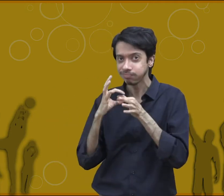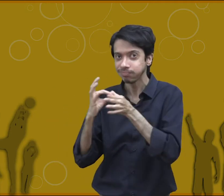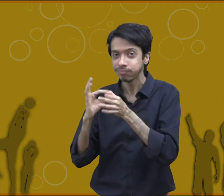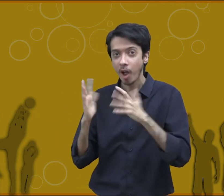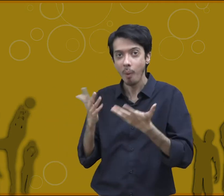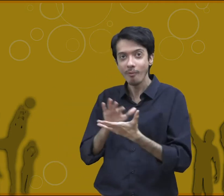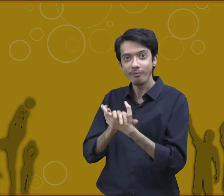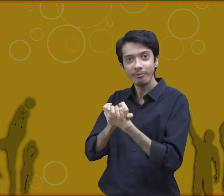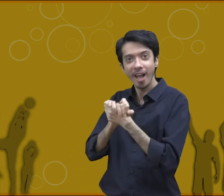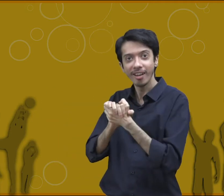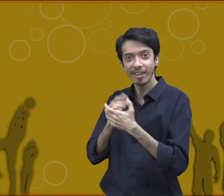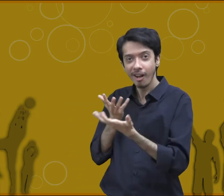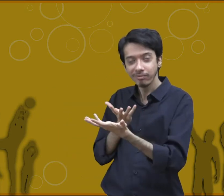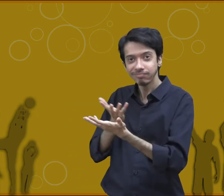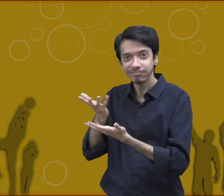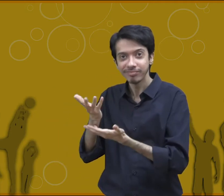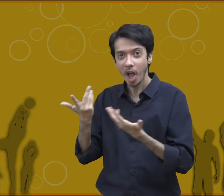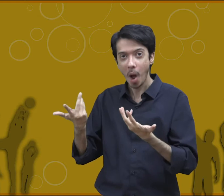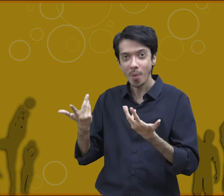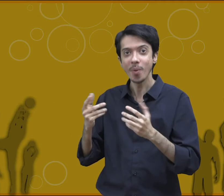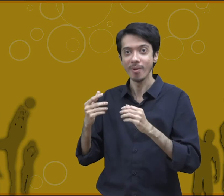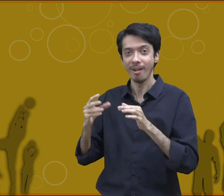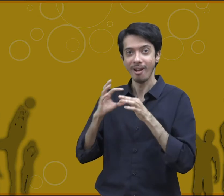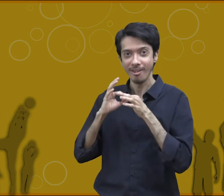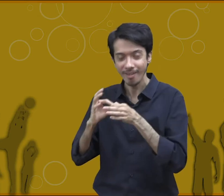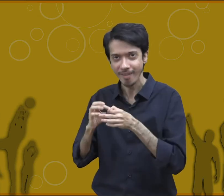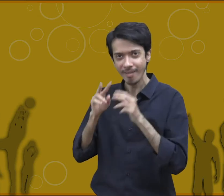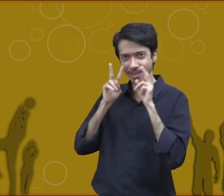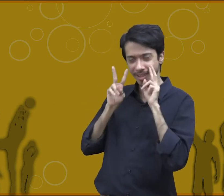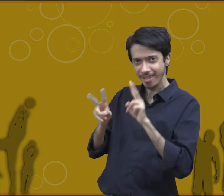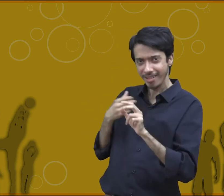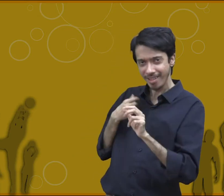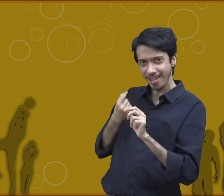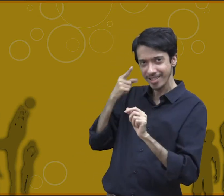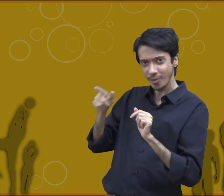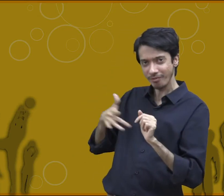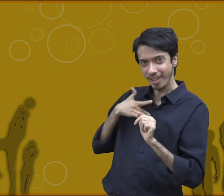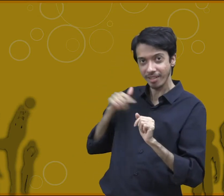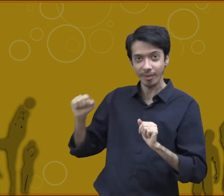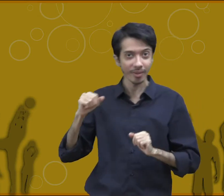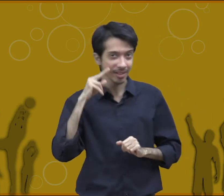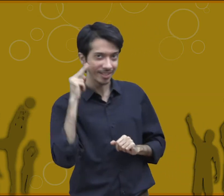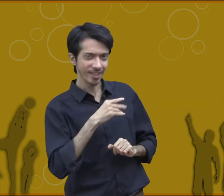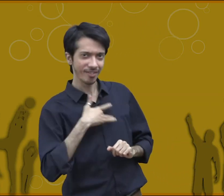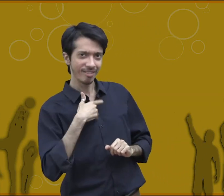They make new friends and connect with others. They try to understand each other's feelings and emotions,